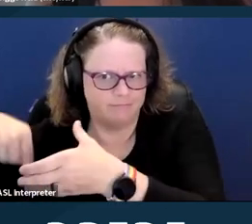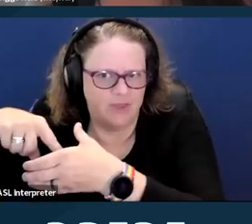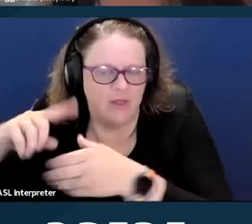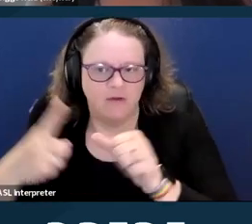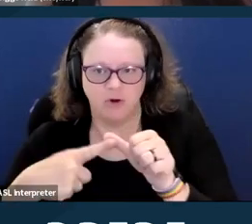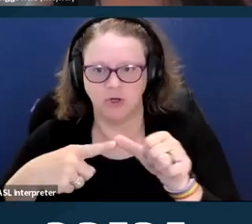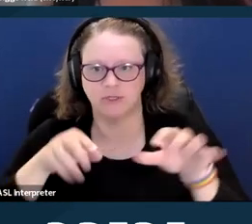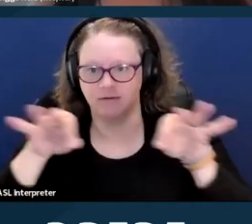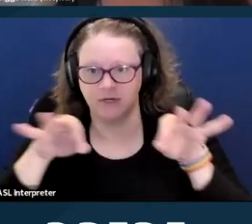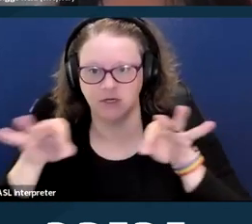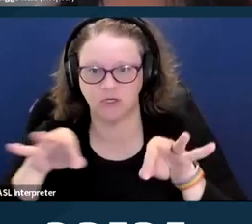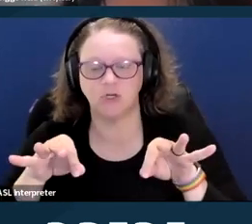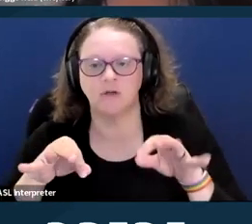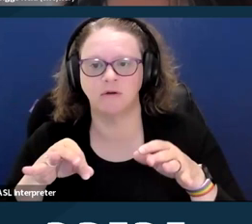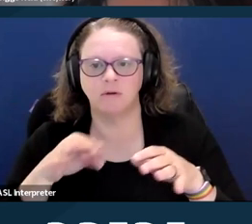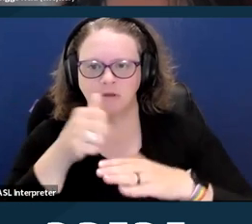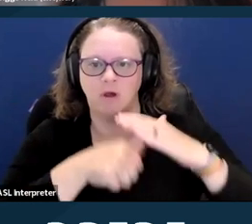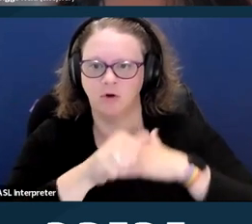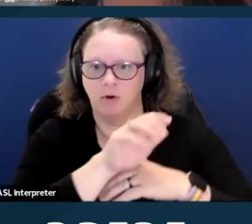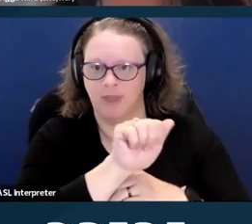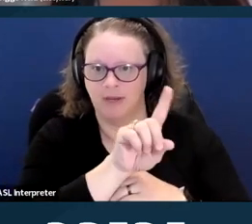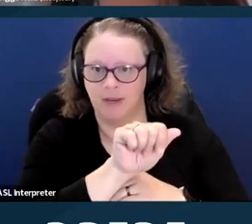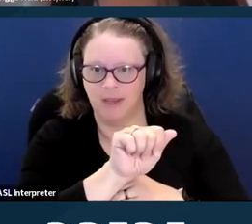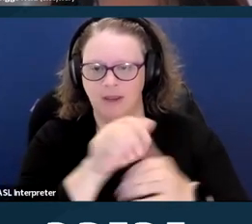under the Americans with Disabilities Act and Section 504.